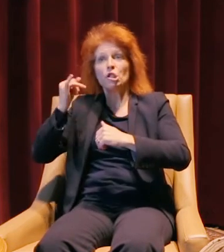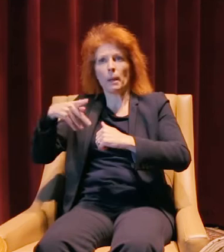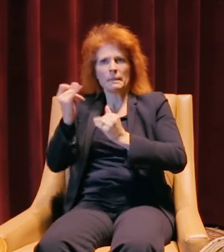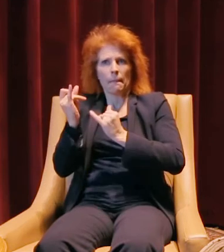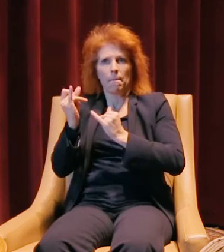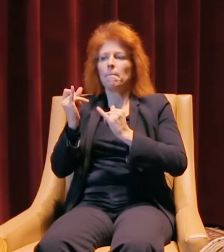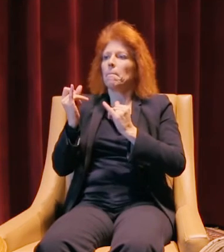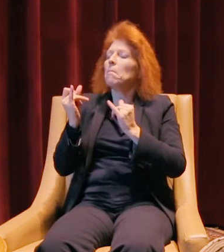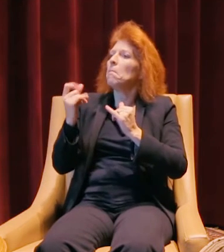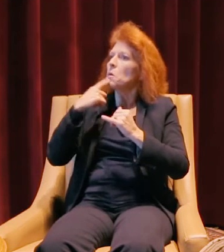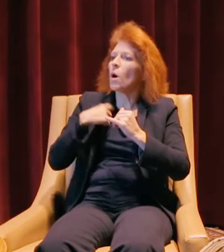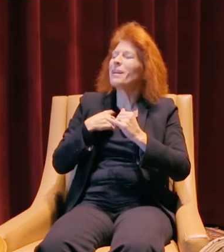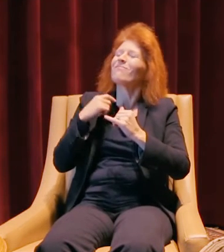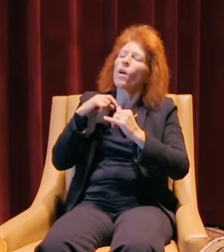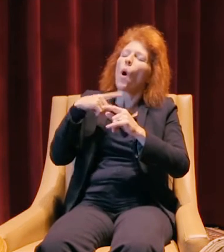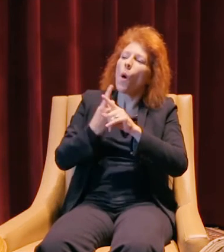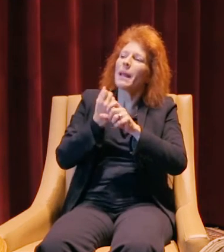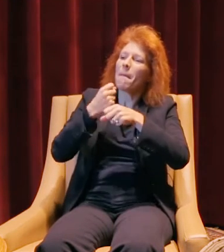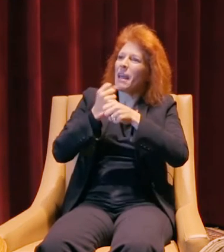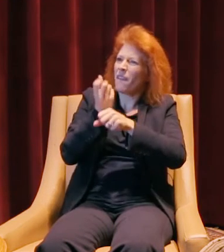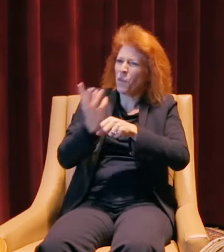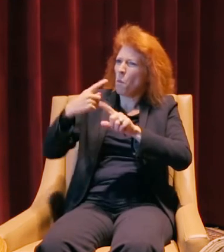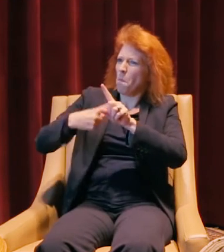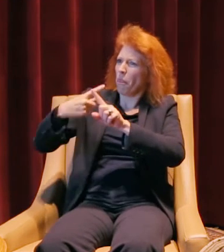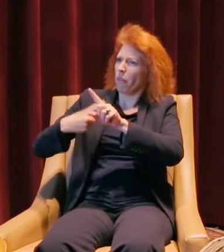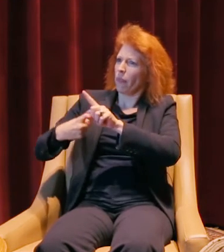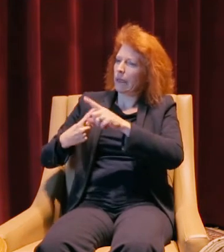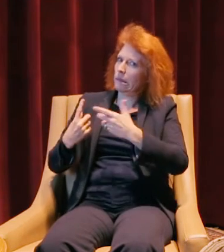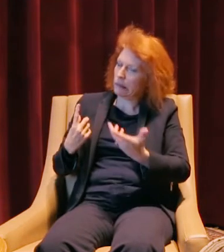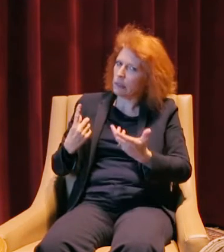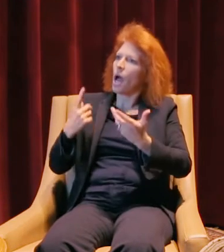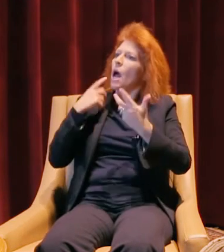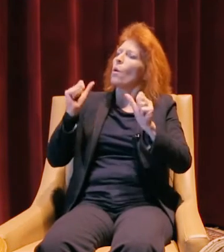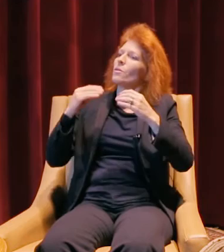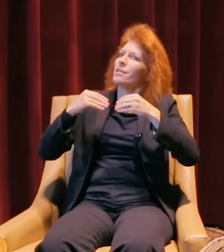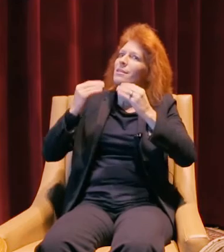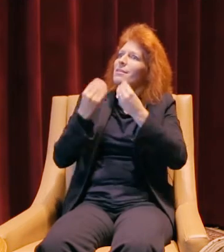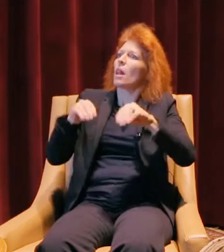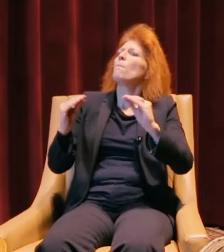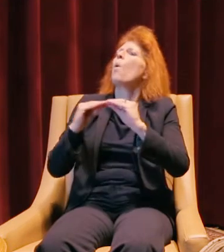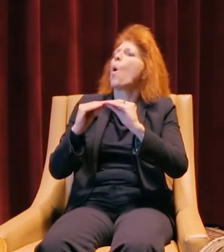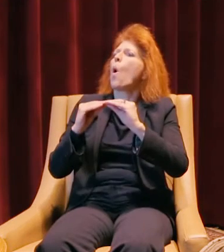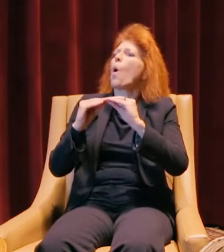He said that he could only make a couple of 'em a month. I wanted to be able to sell more than that, 'cause I didn't wanna have to turn people down.